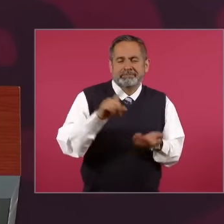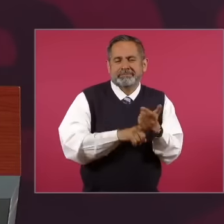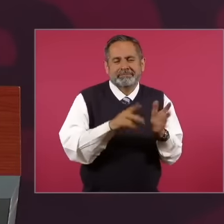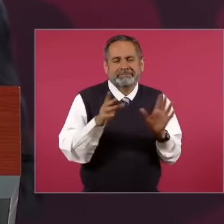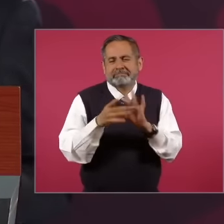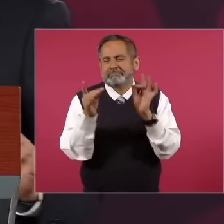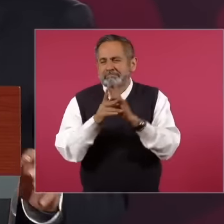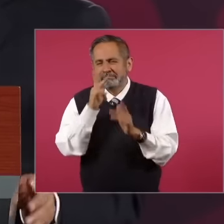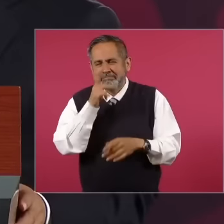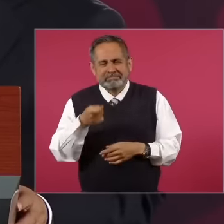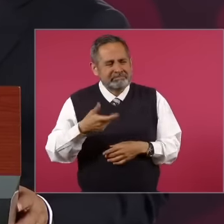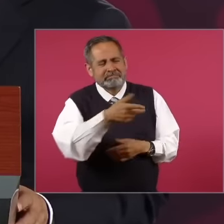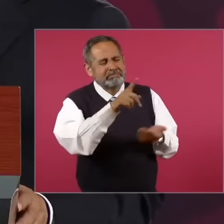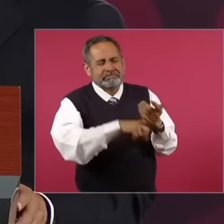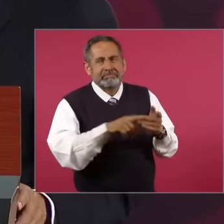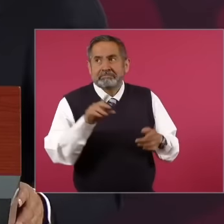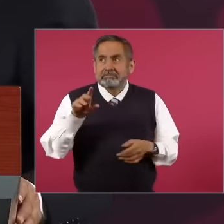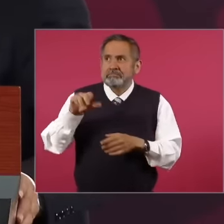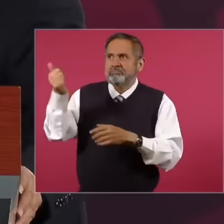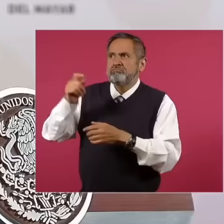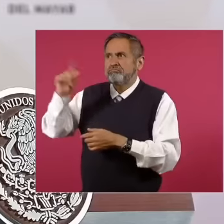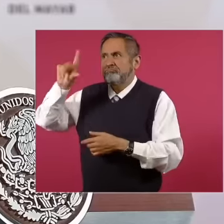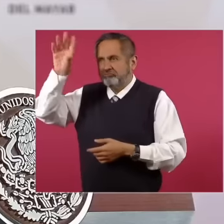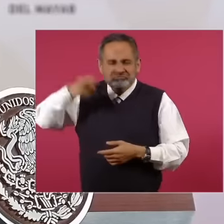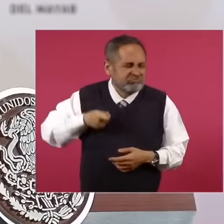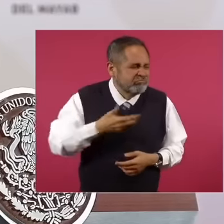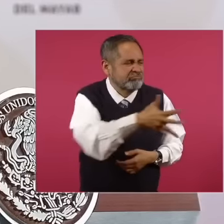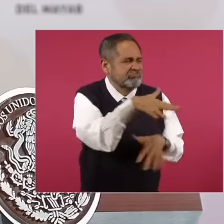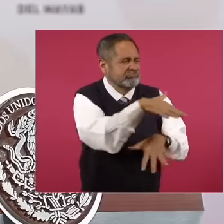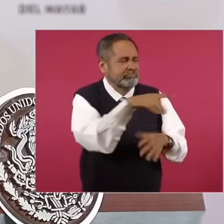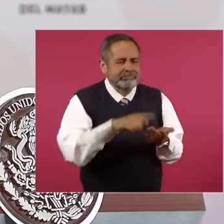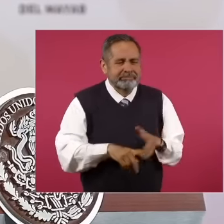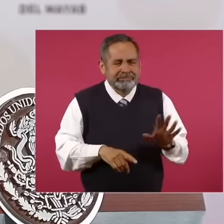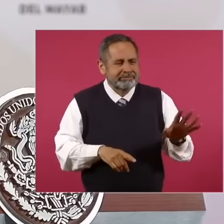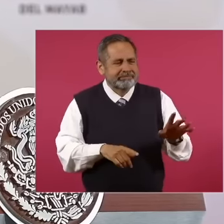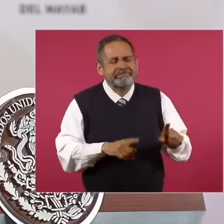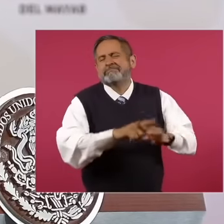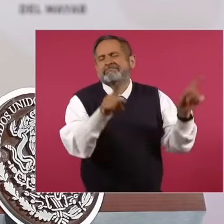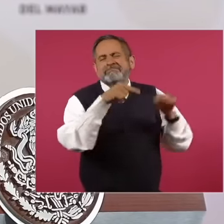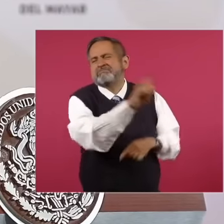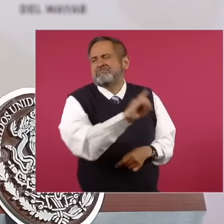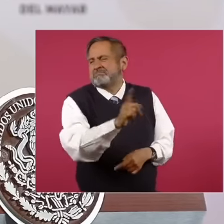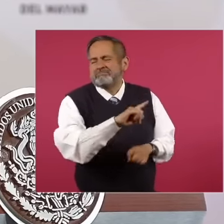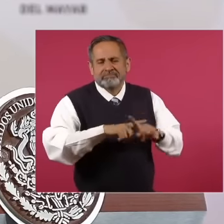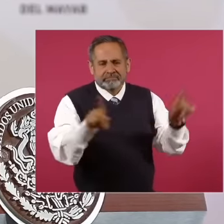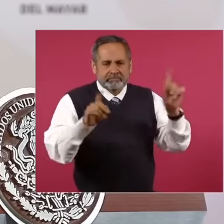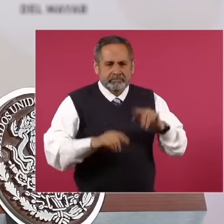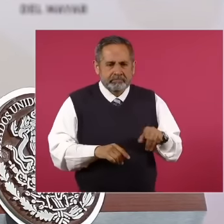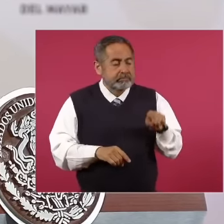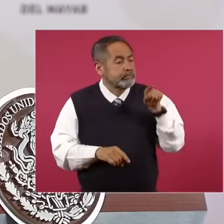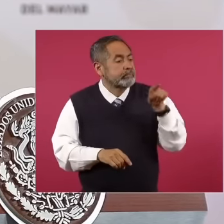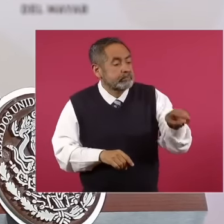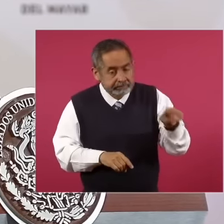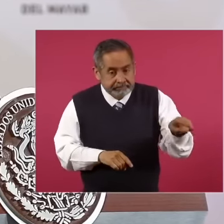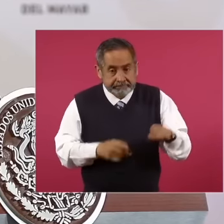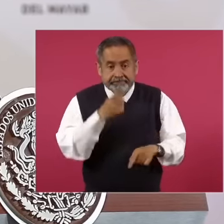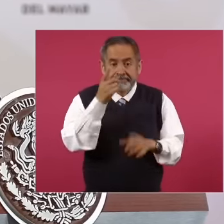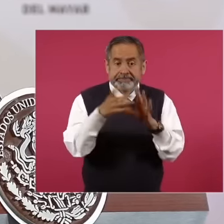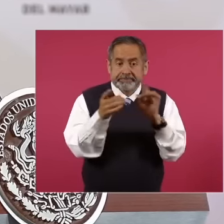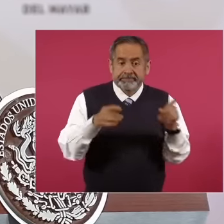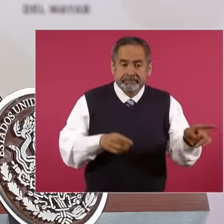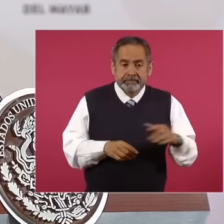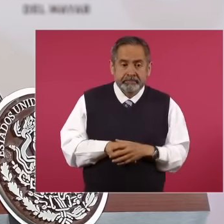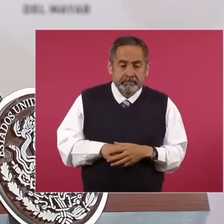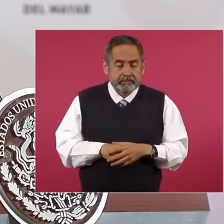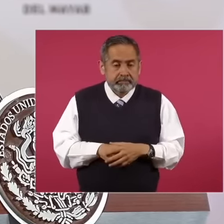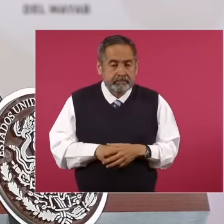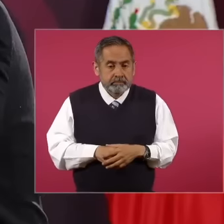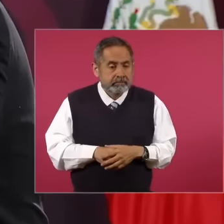granchi expression that does not correspond they talk about that What we are looking for is for there to be a